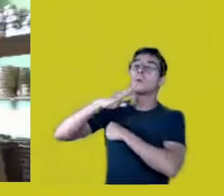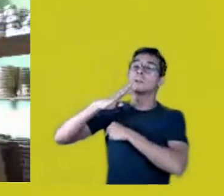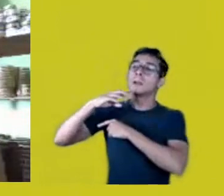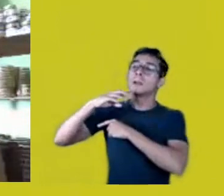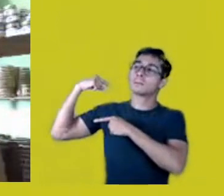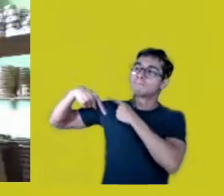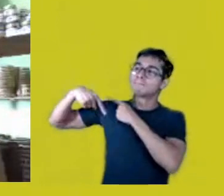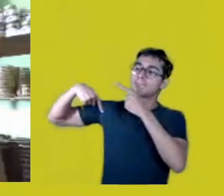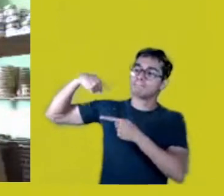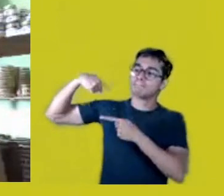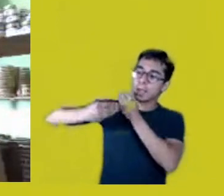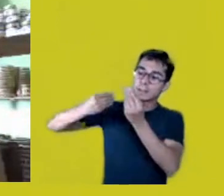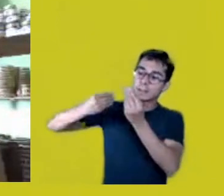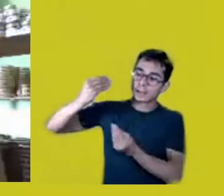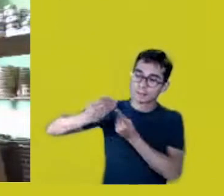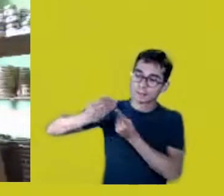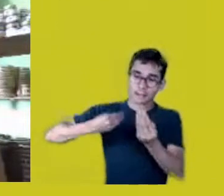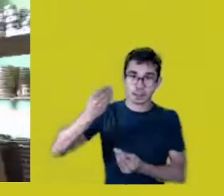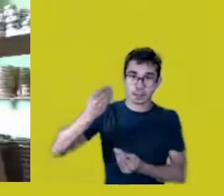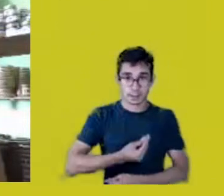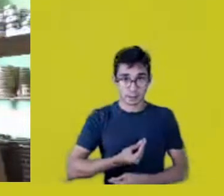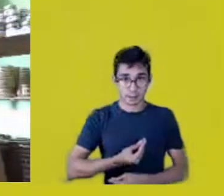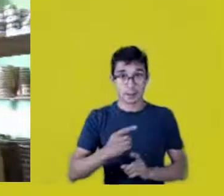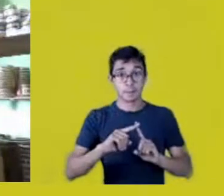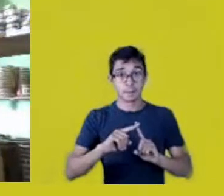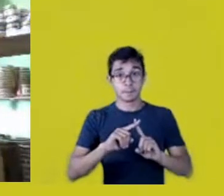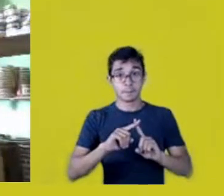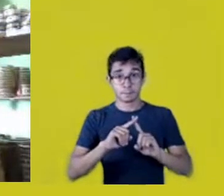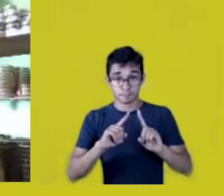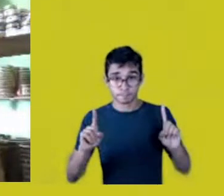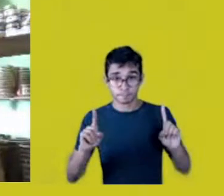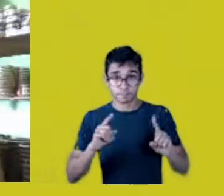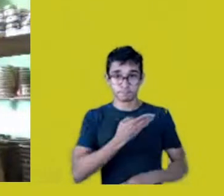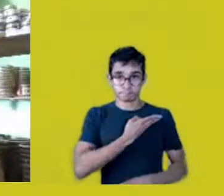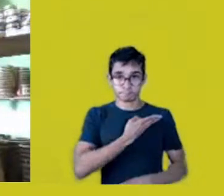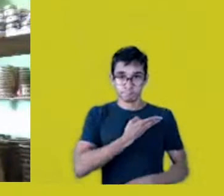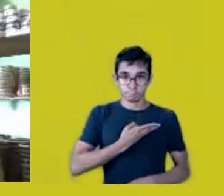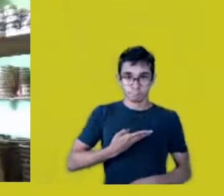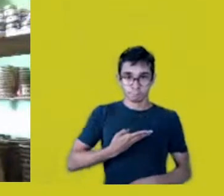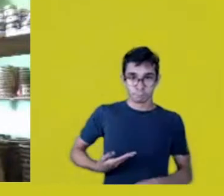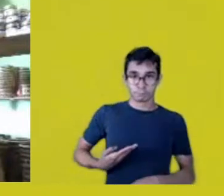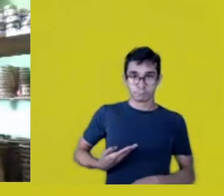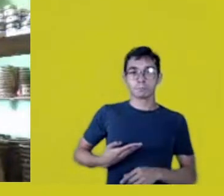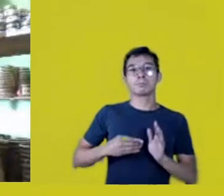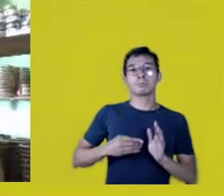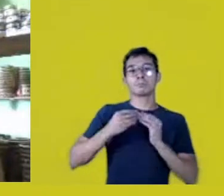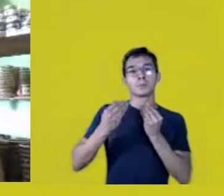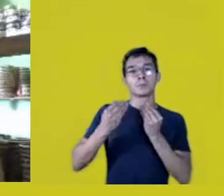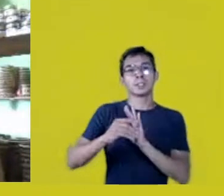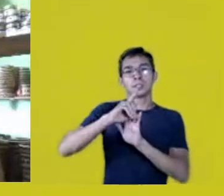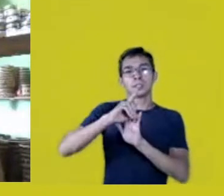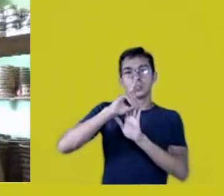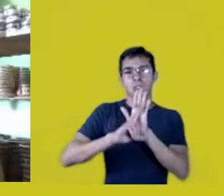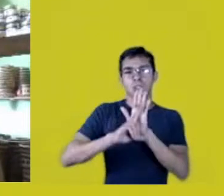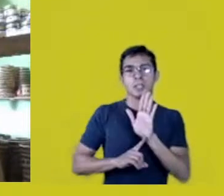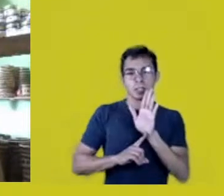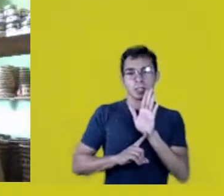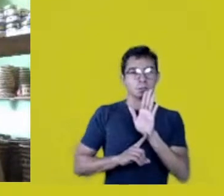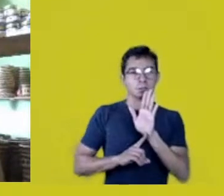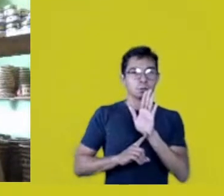but the State denied them the ability to say, “This is Mura,